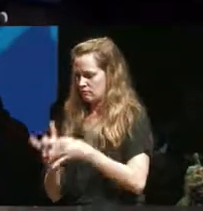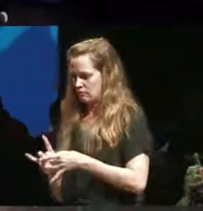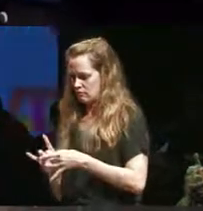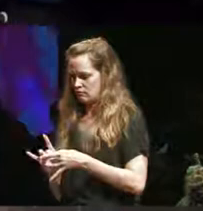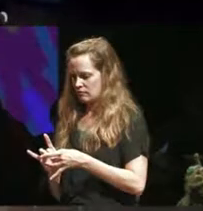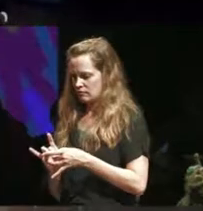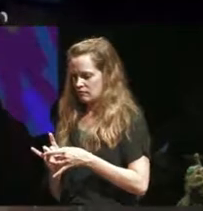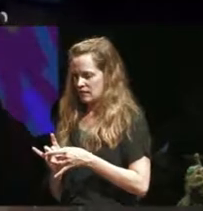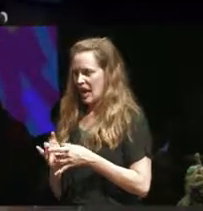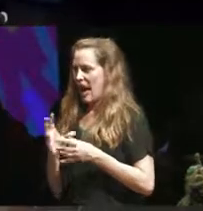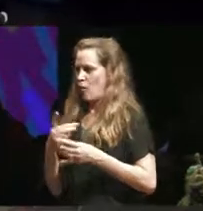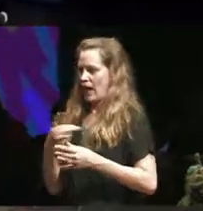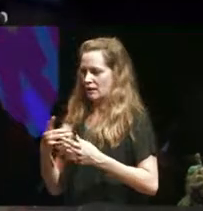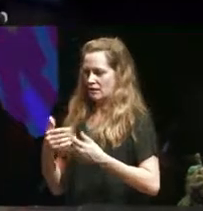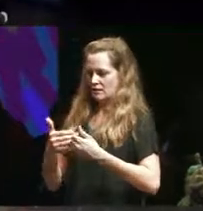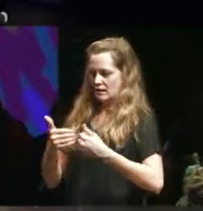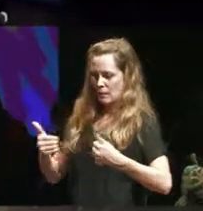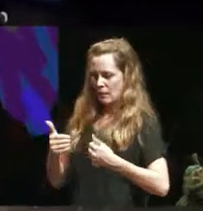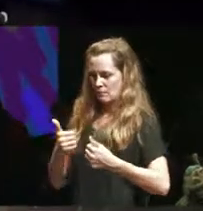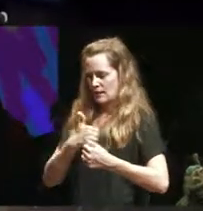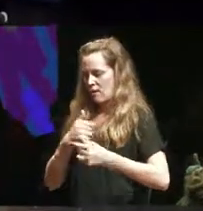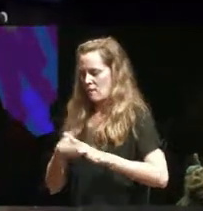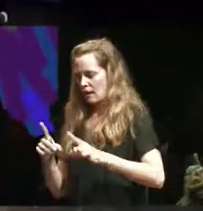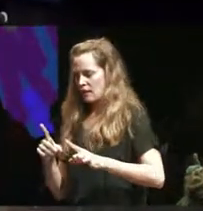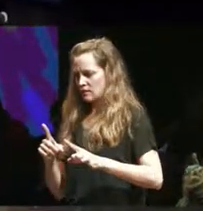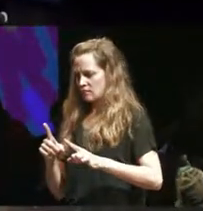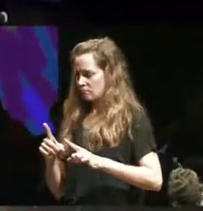even I don't like to separate mind and body but it keeps being separated for us